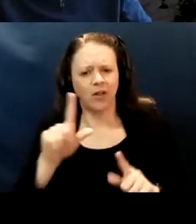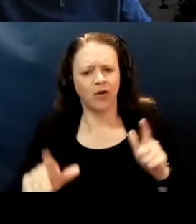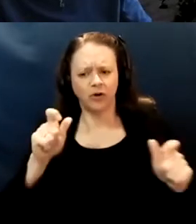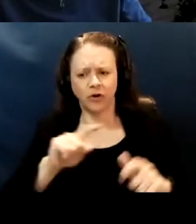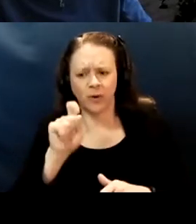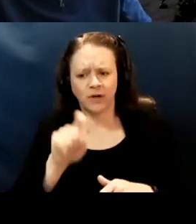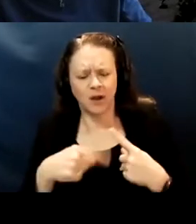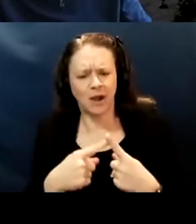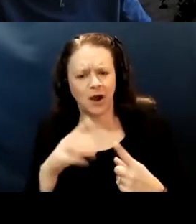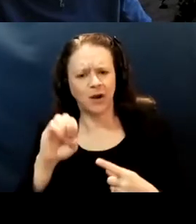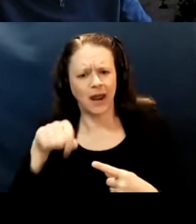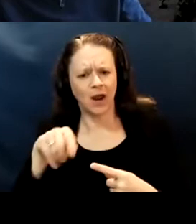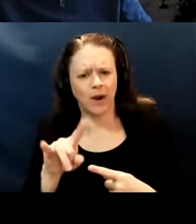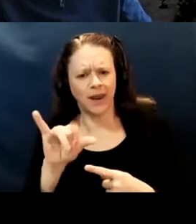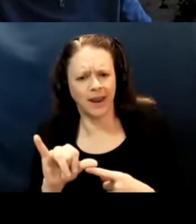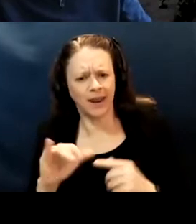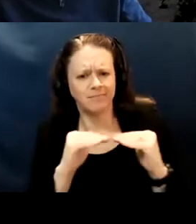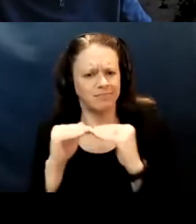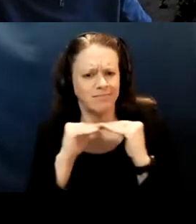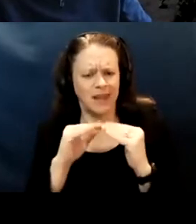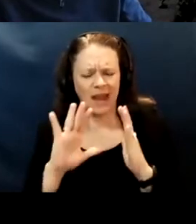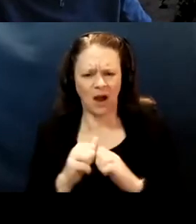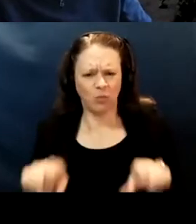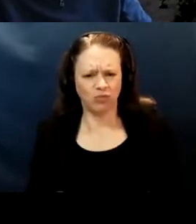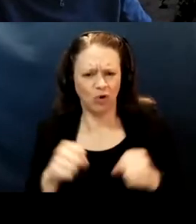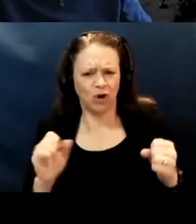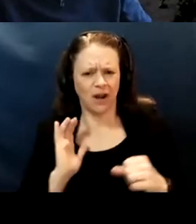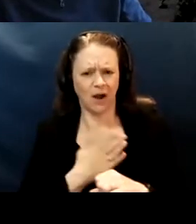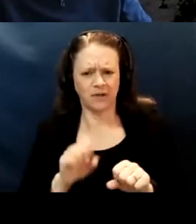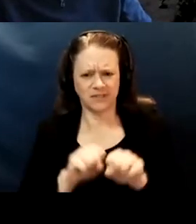broken all of our systems are, how stir up our public health infrastructure is.